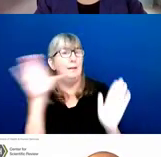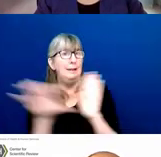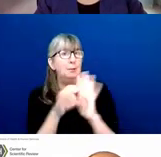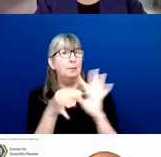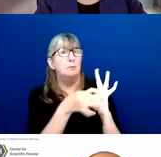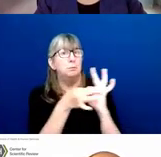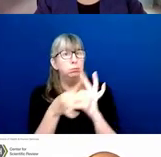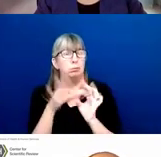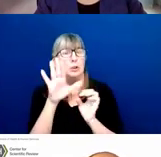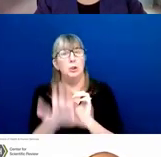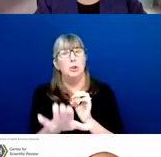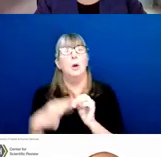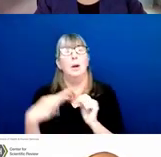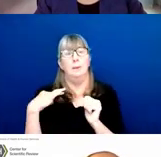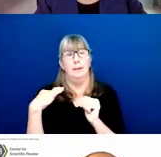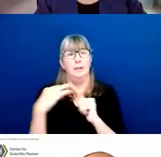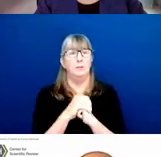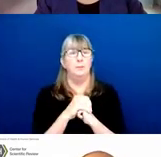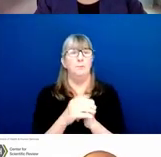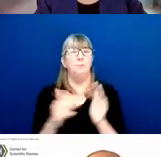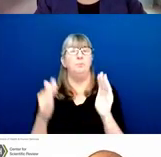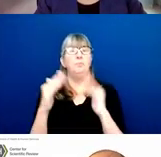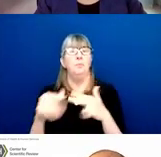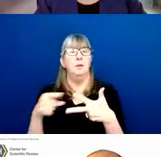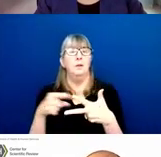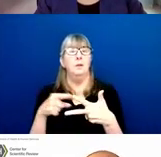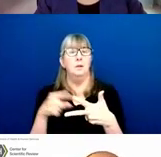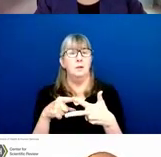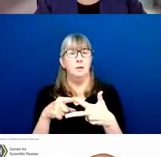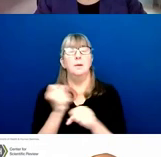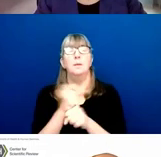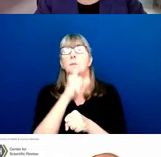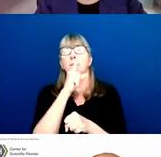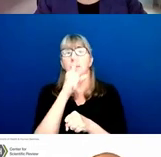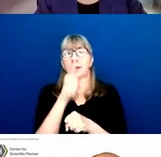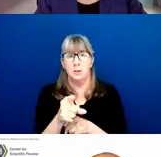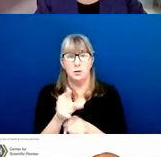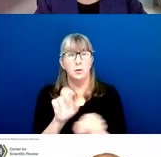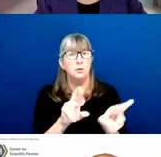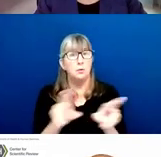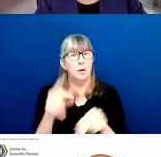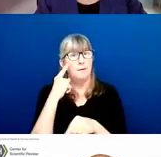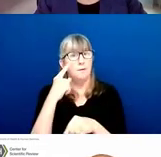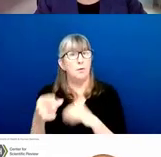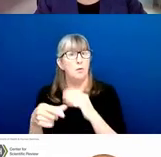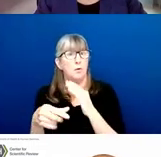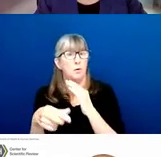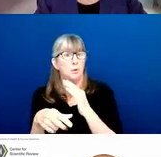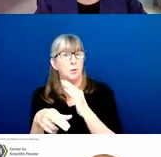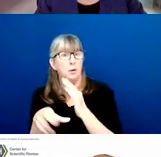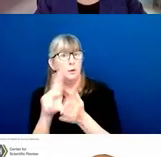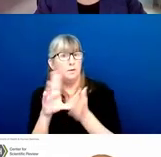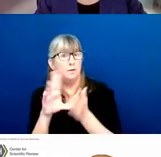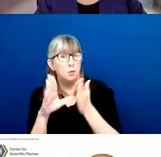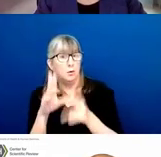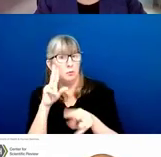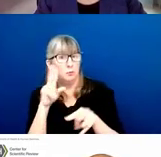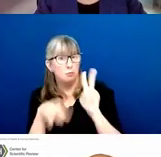Second, it's also your opportunity to make sure that your application is in shape for reviewers to consider it. Sometimes you look at it, and you see you need to fix something.